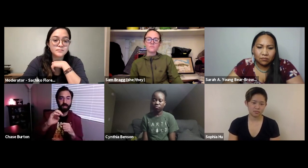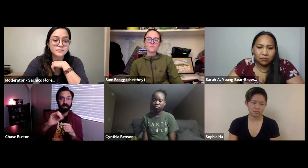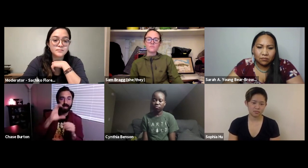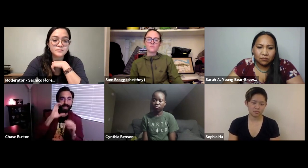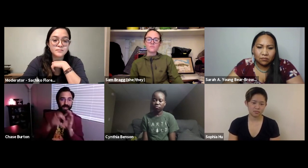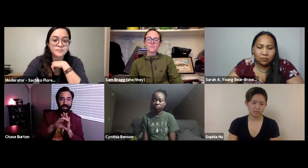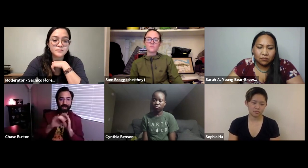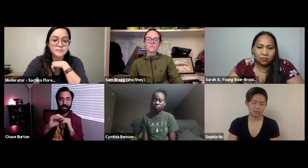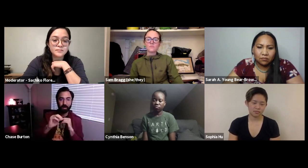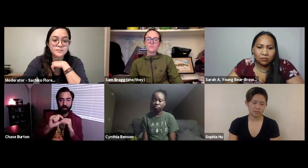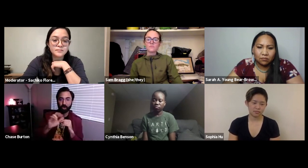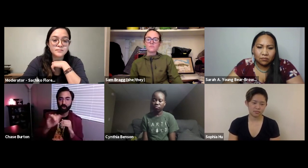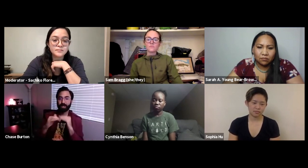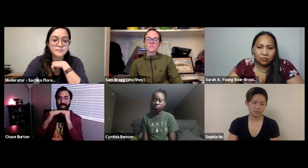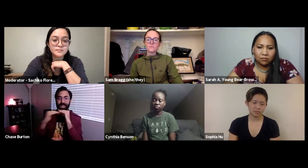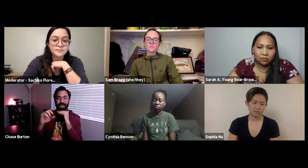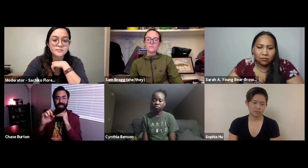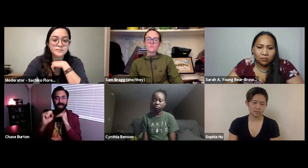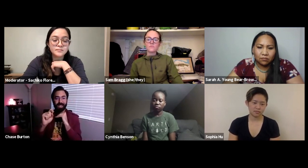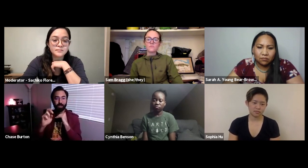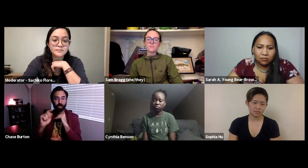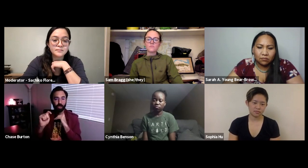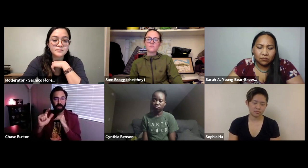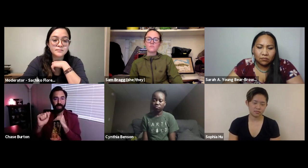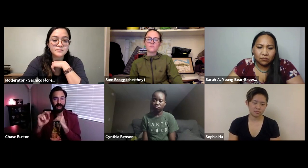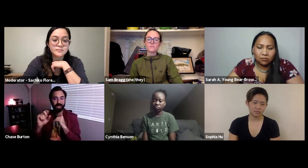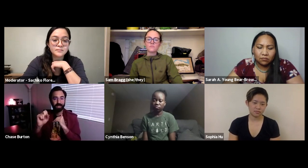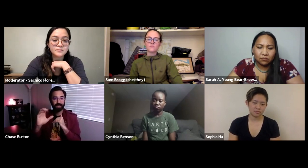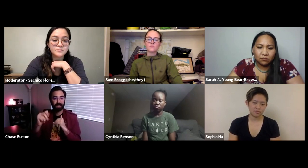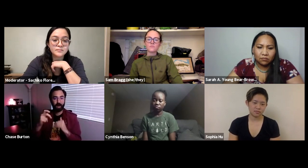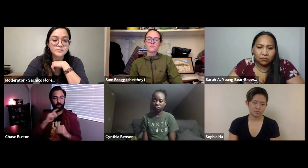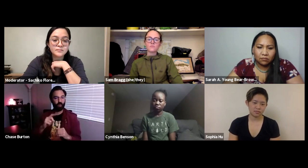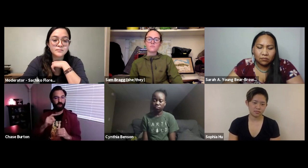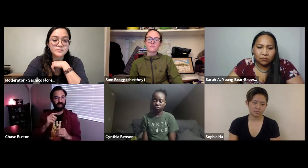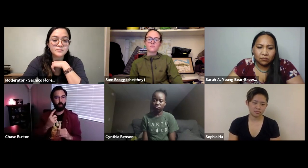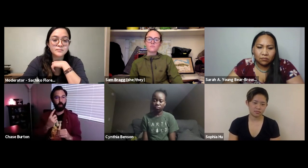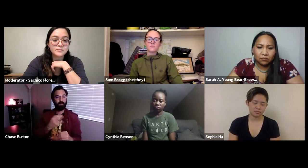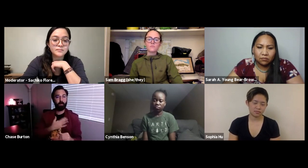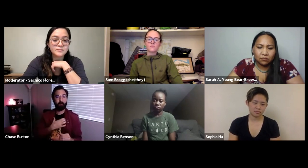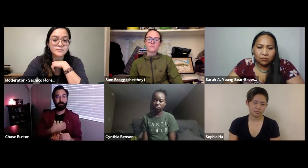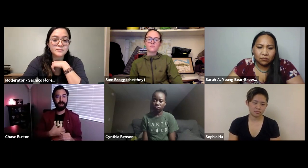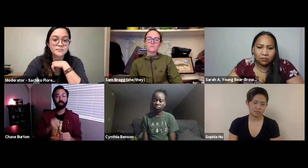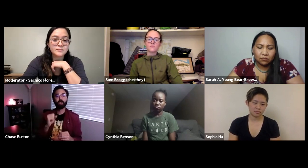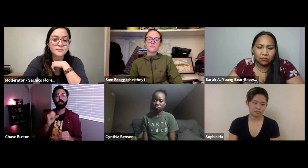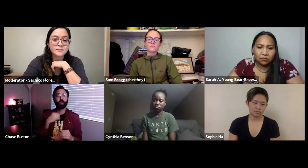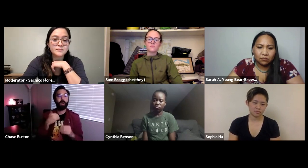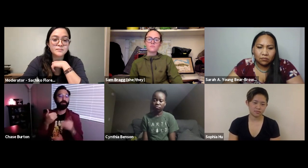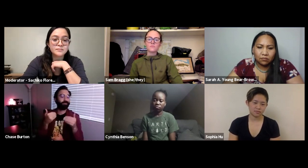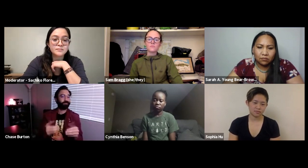cosmetic imagery and how we can portray nature especially desert landscape in film and that's